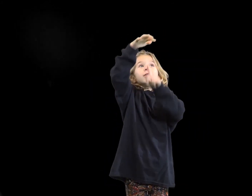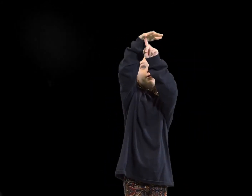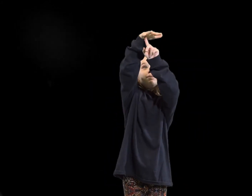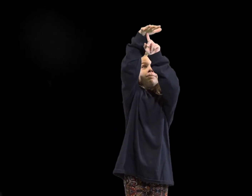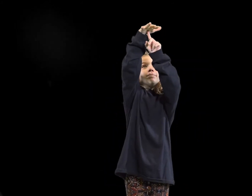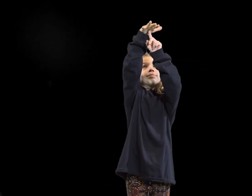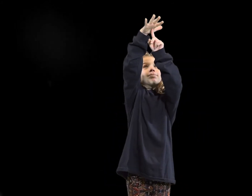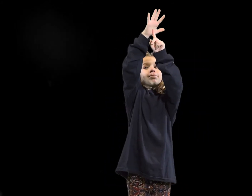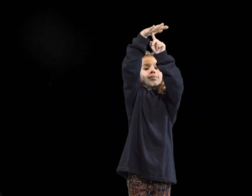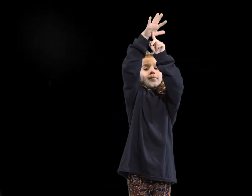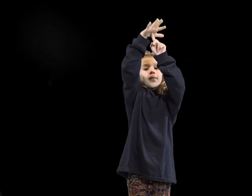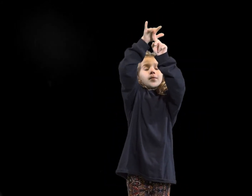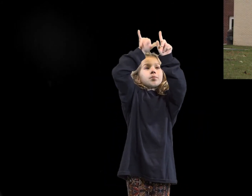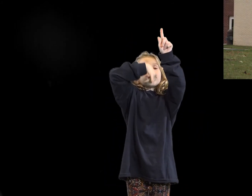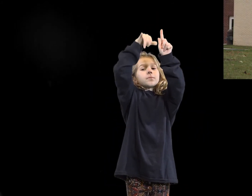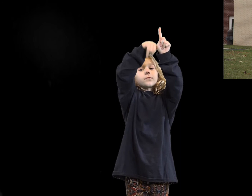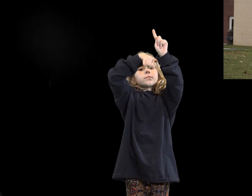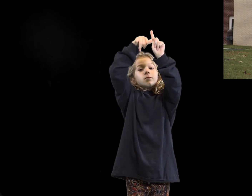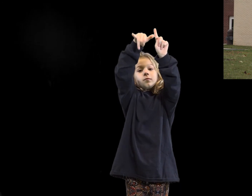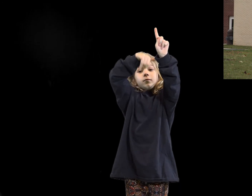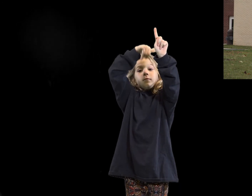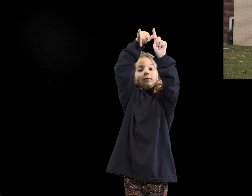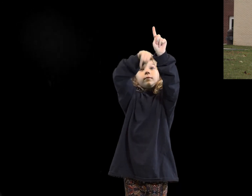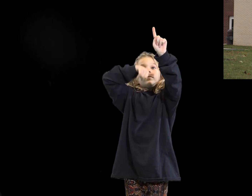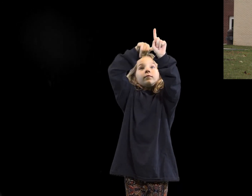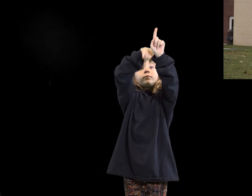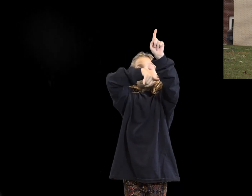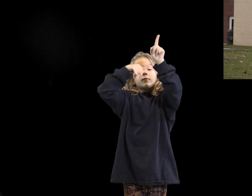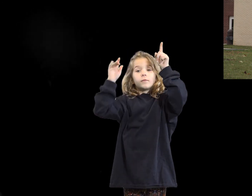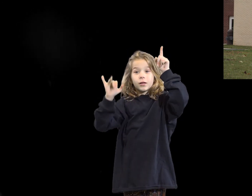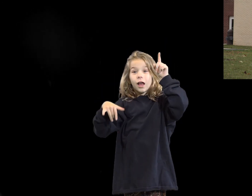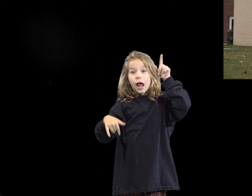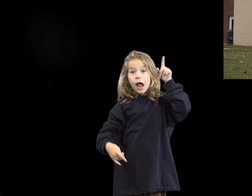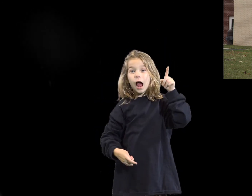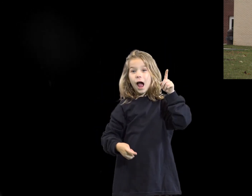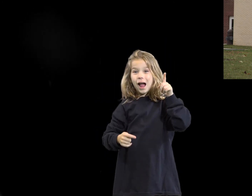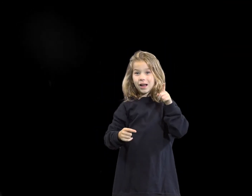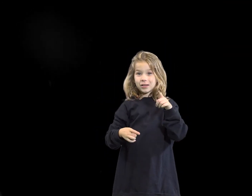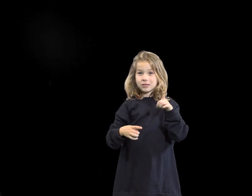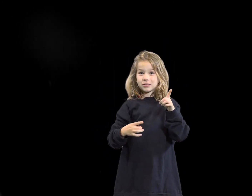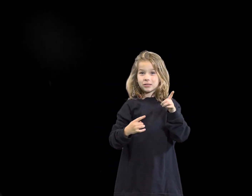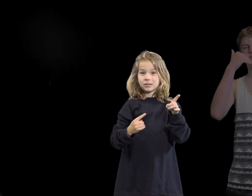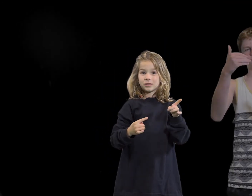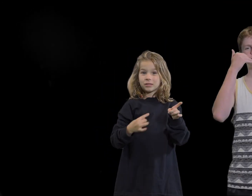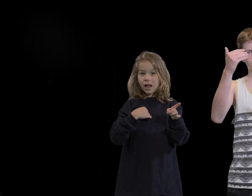to be really careful and control the drone. It has to stay up there - and be careful, that's what they said.